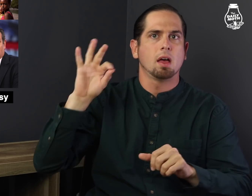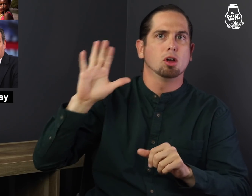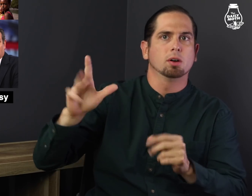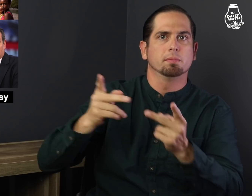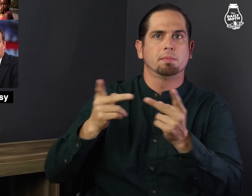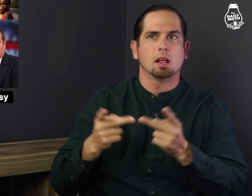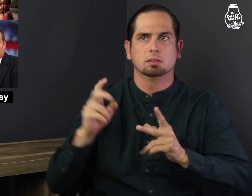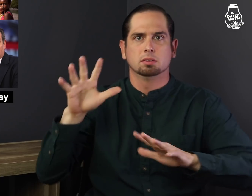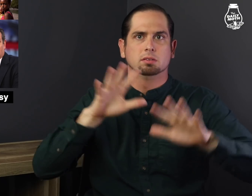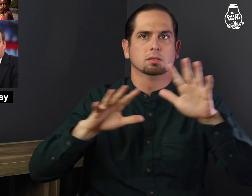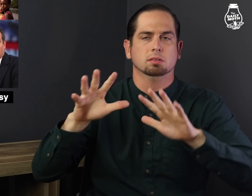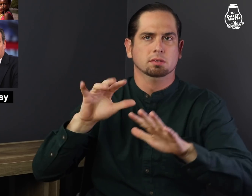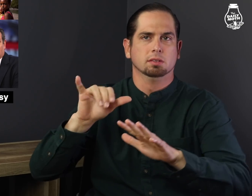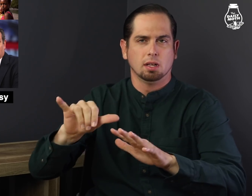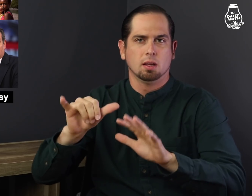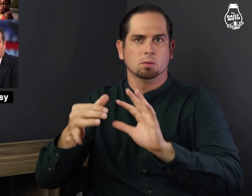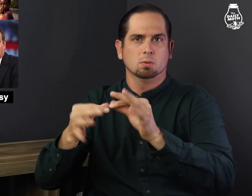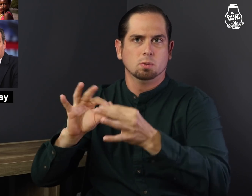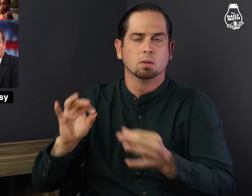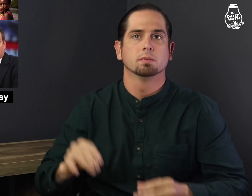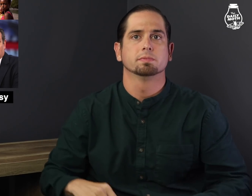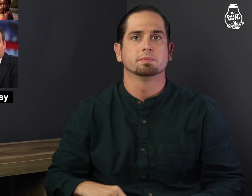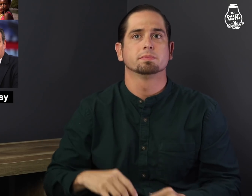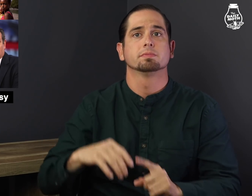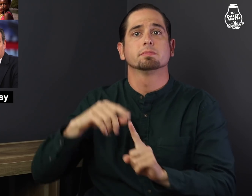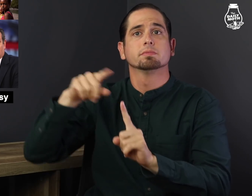find her place in Paris.